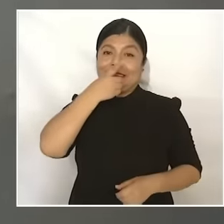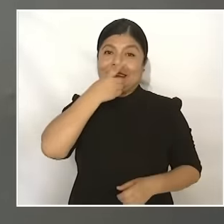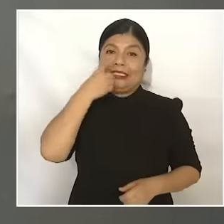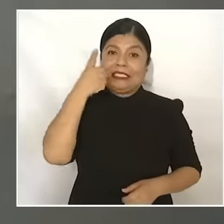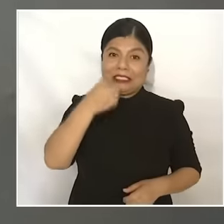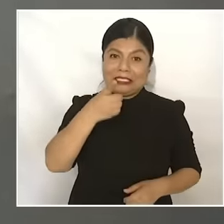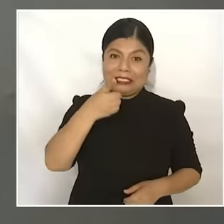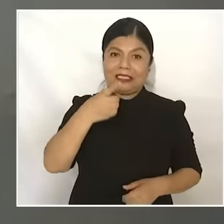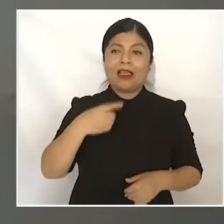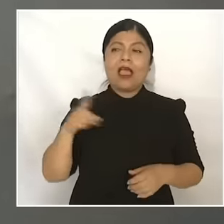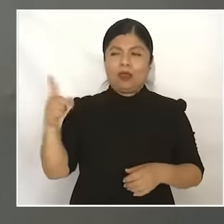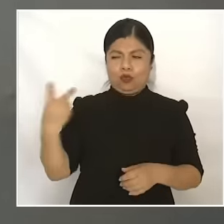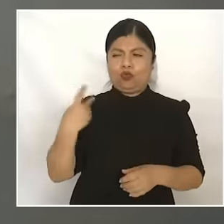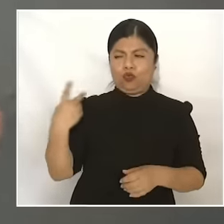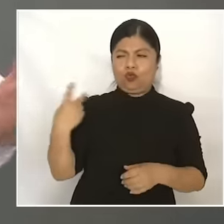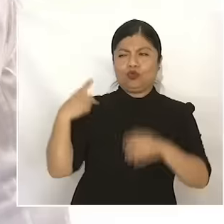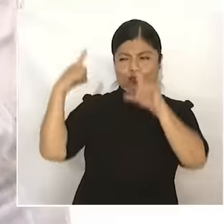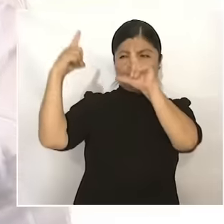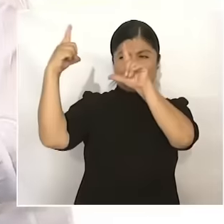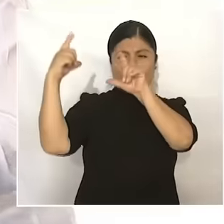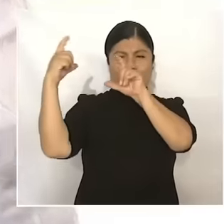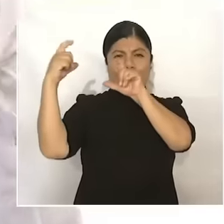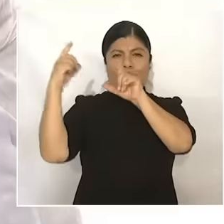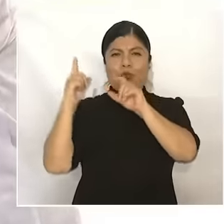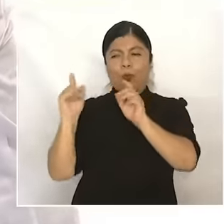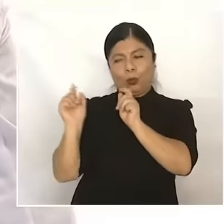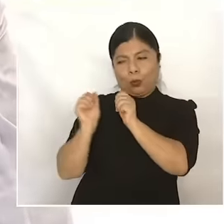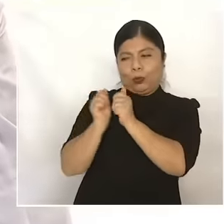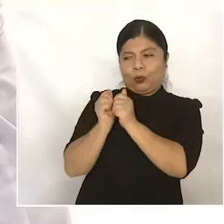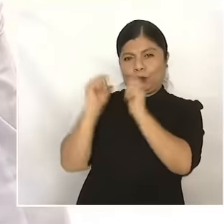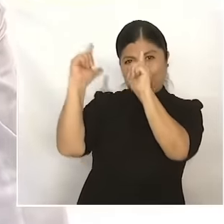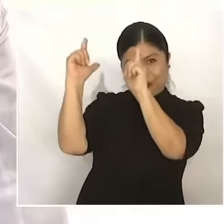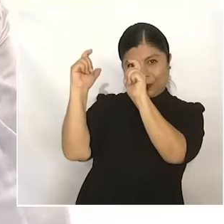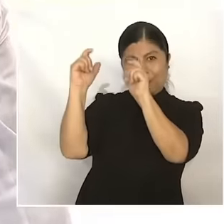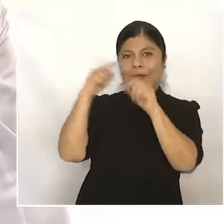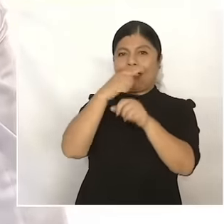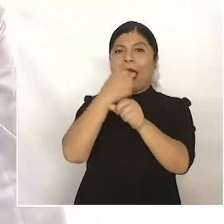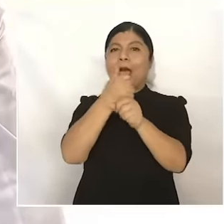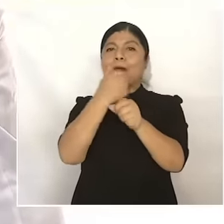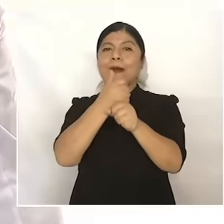my grandpa to see, you know what. Your grandmother and your grandfather They are